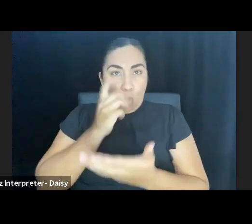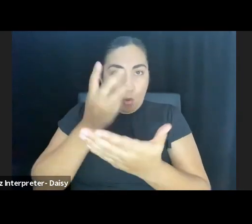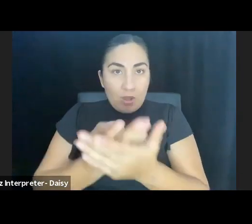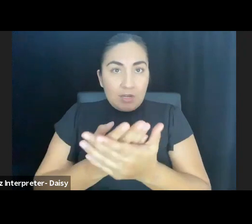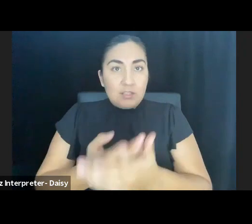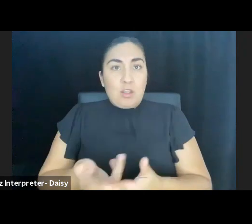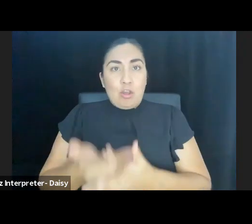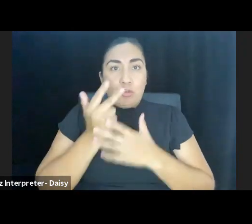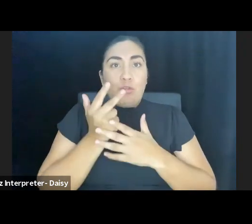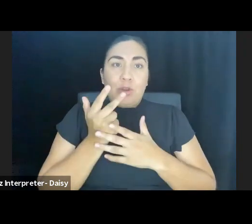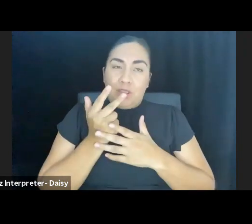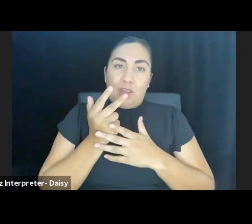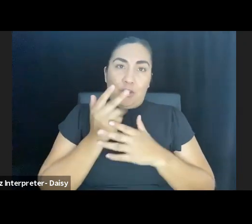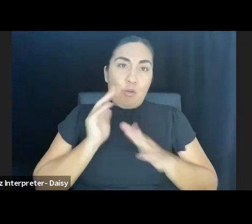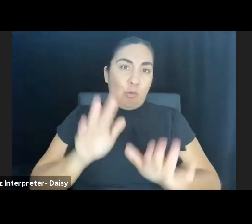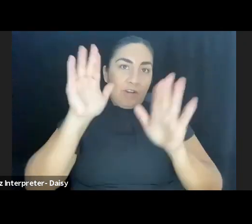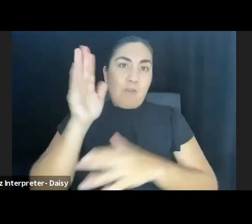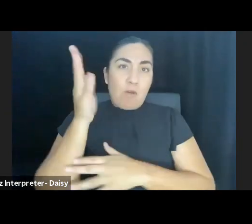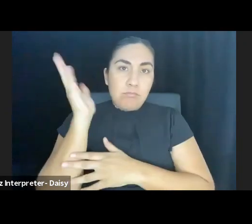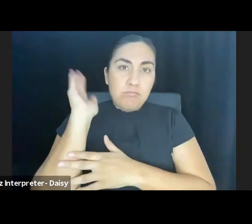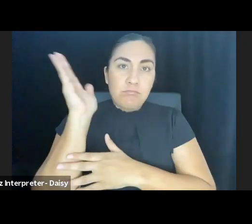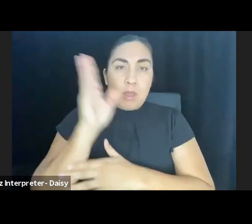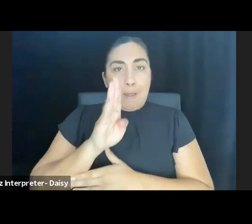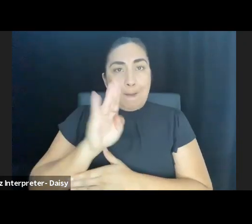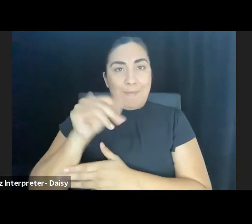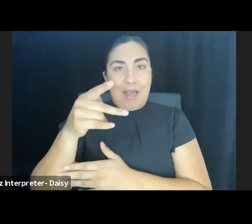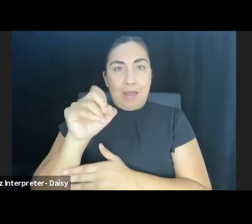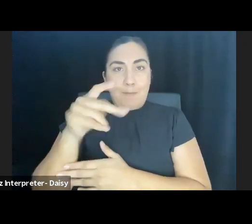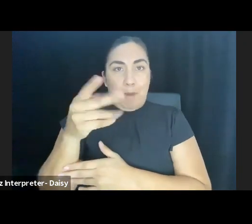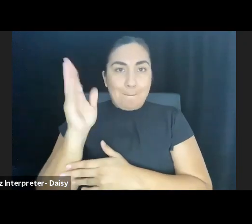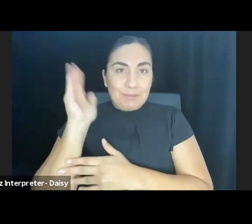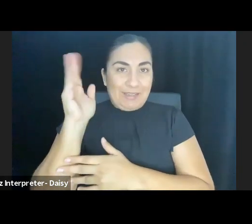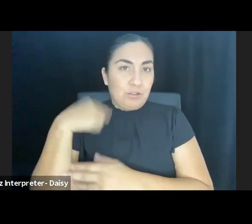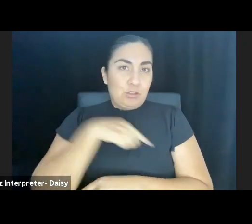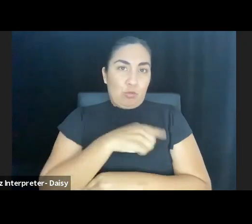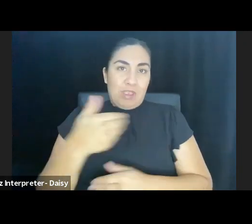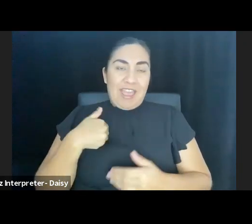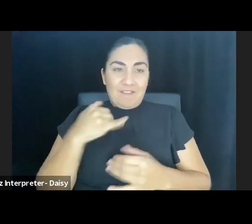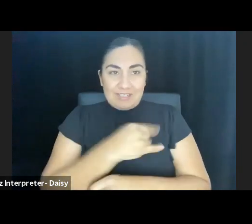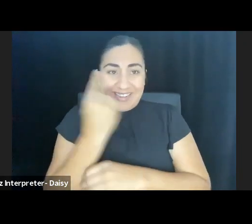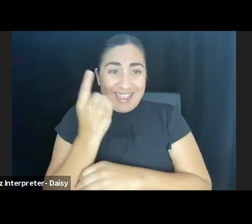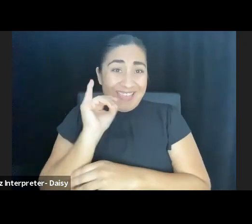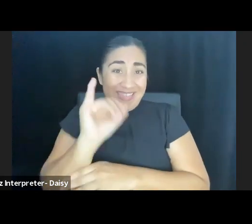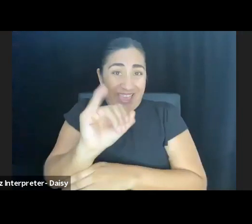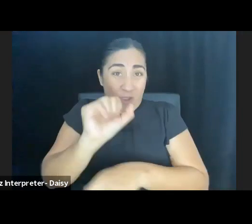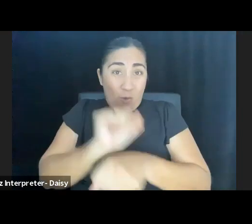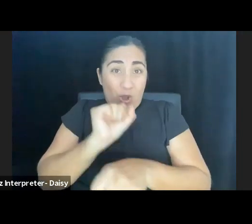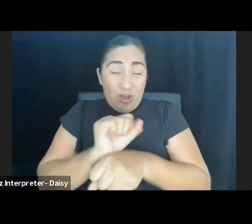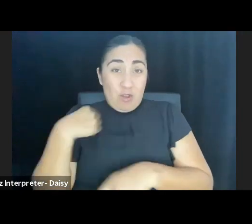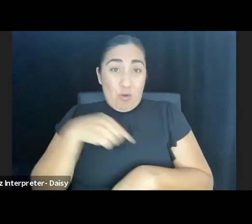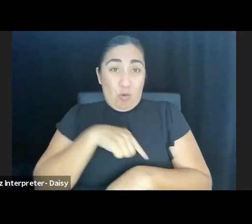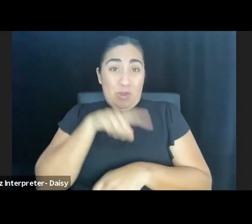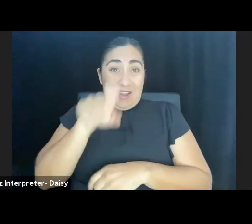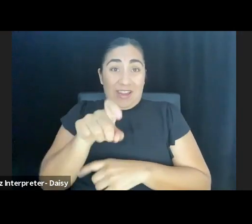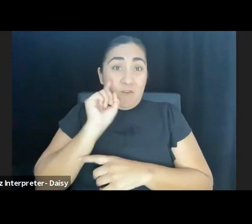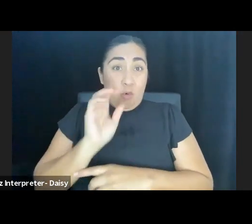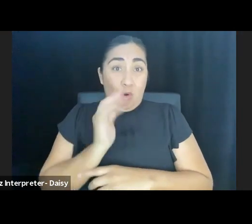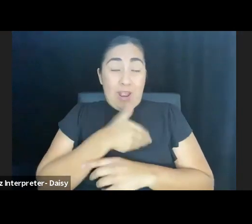BIPOC speakers we have with us today. This is the work that needs and deserves our presence and undivided attention.